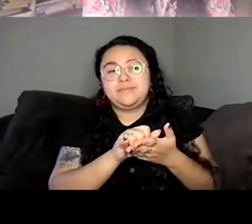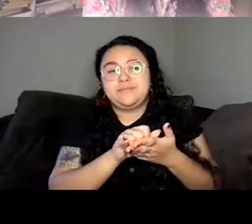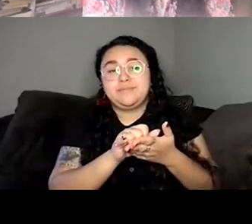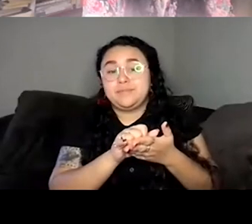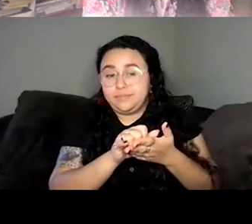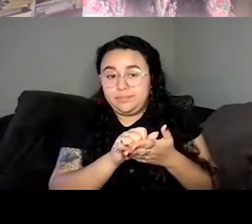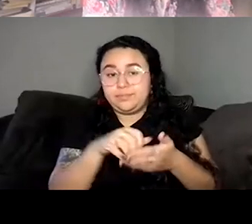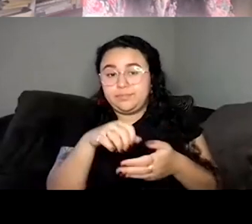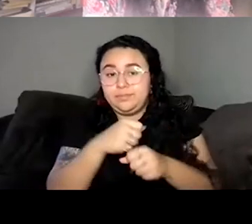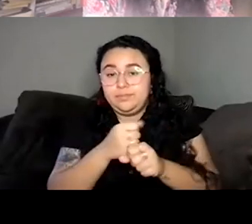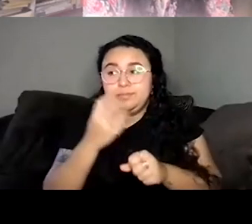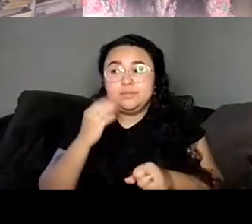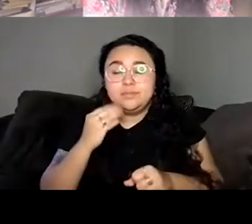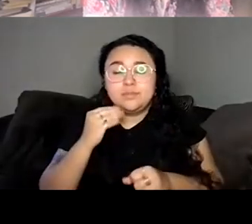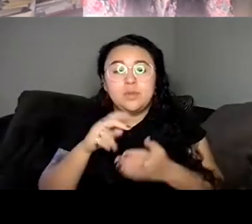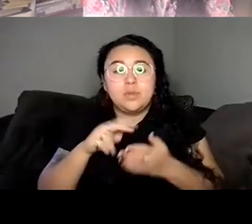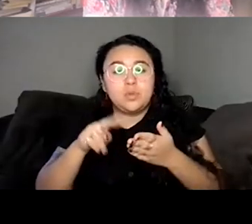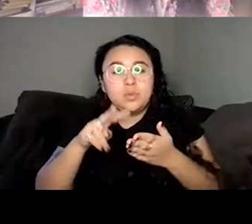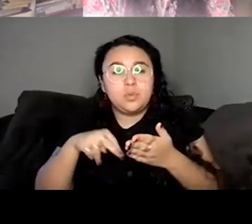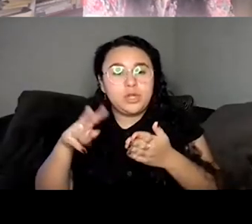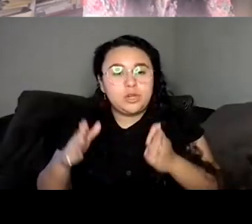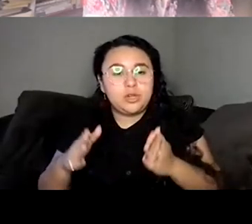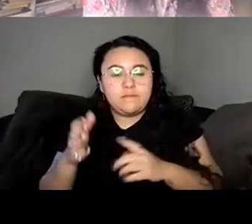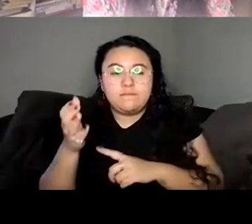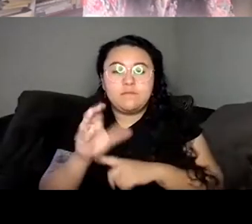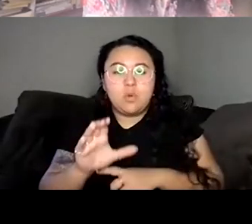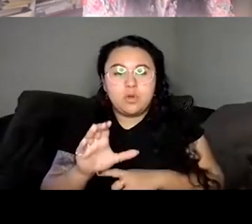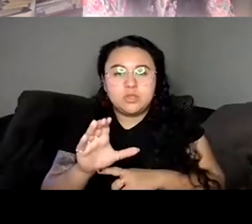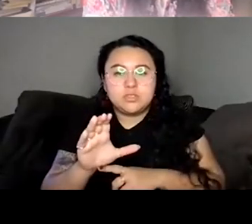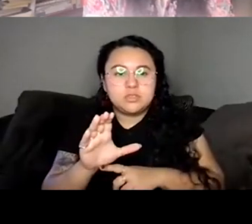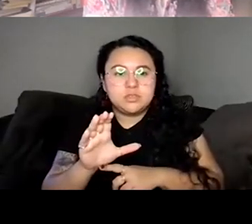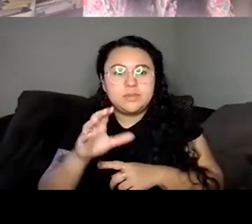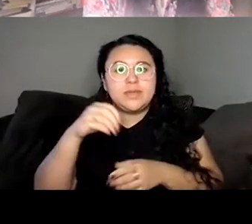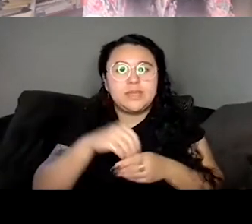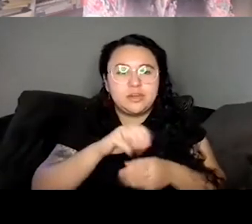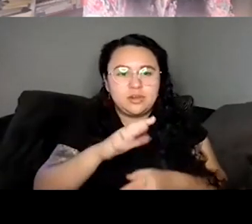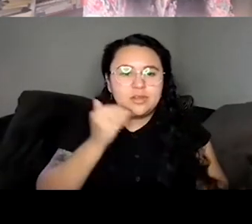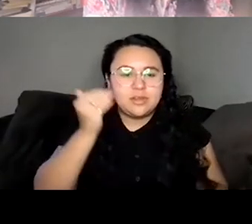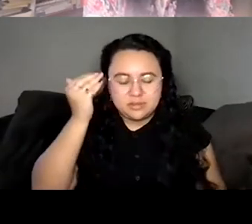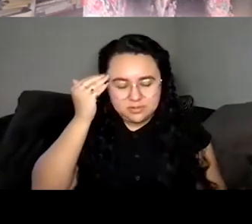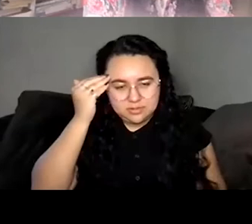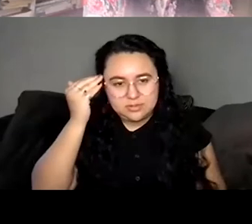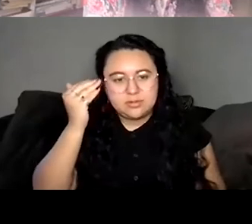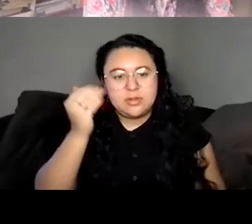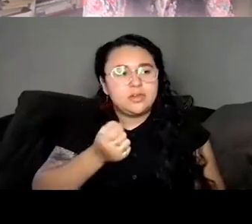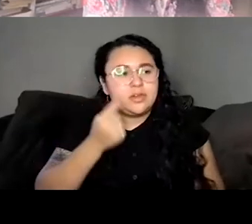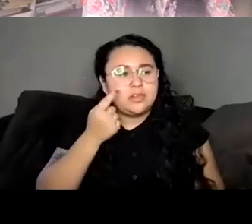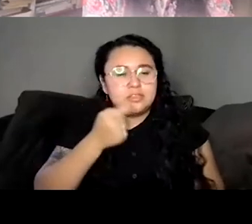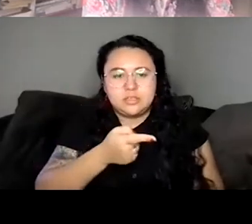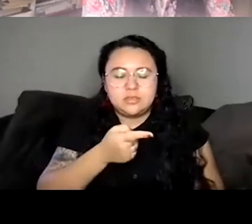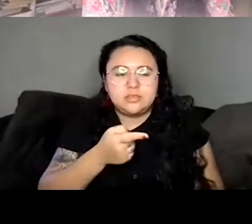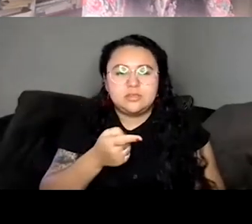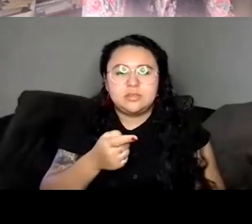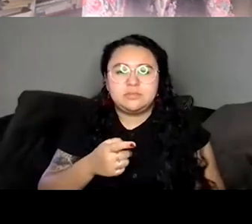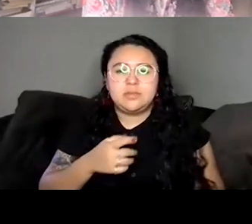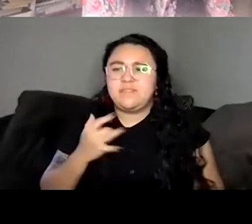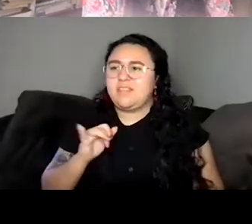an experience where the reader you know, was kind of forced to be really close in her head and understand her in that way.